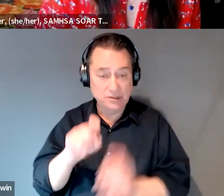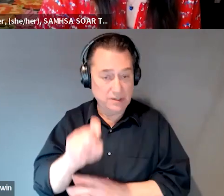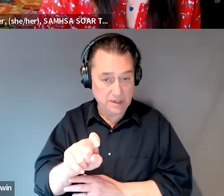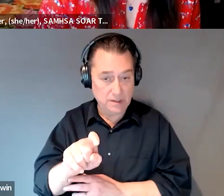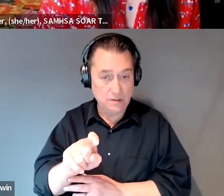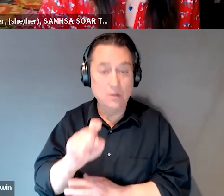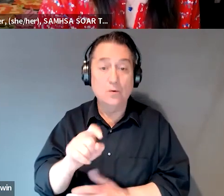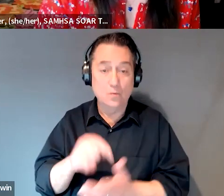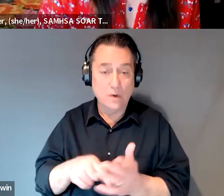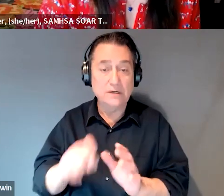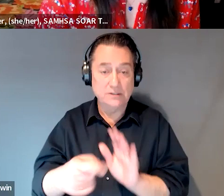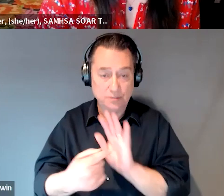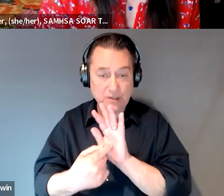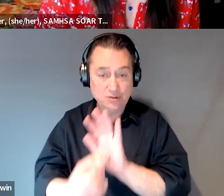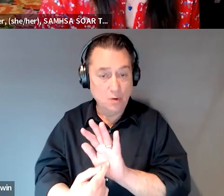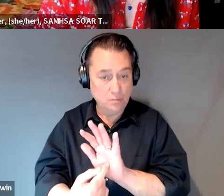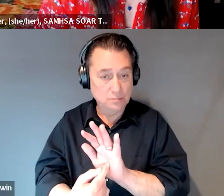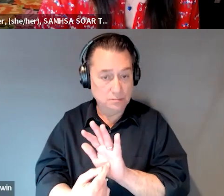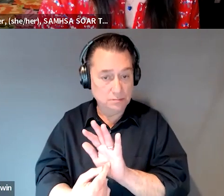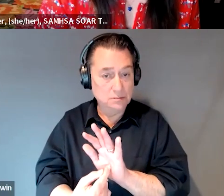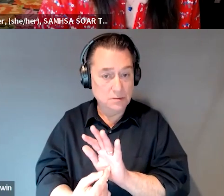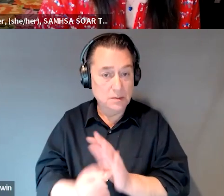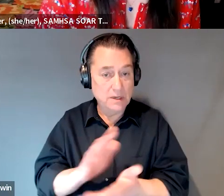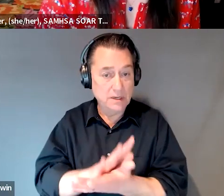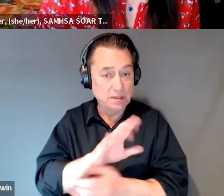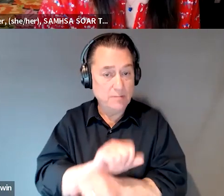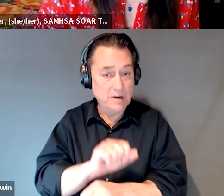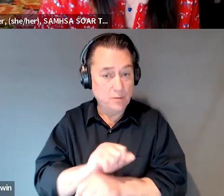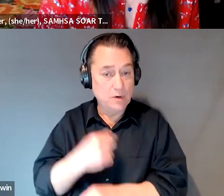to be reflected in the paperwork that we complete,